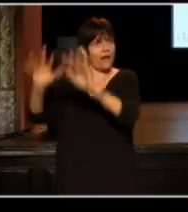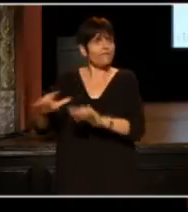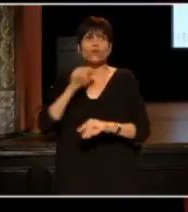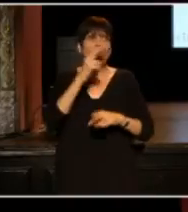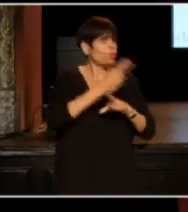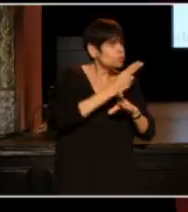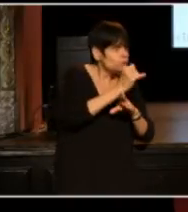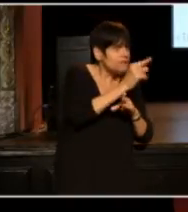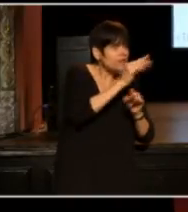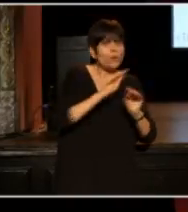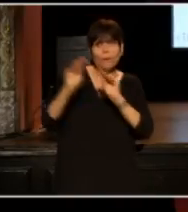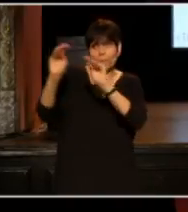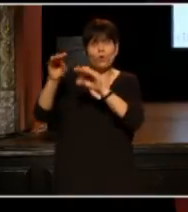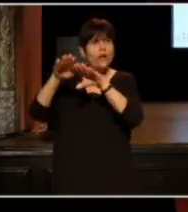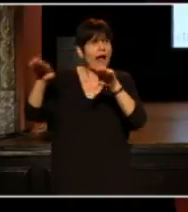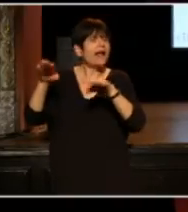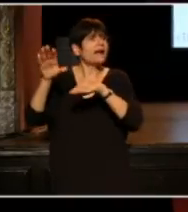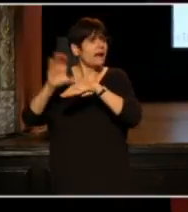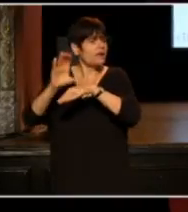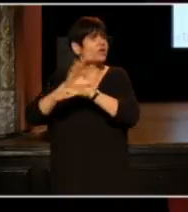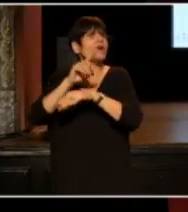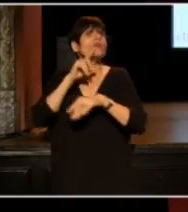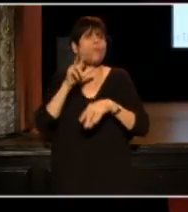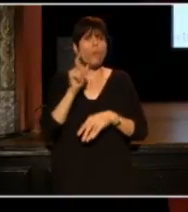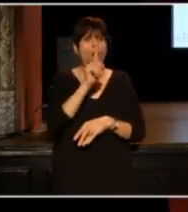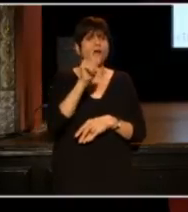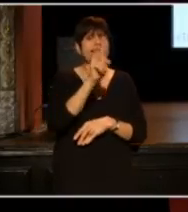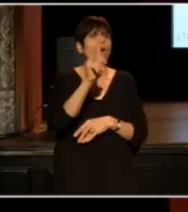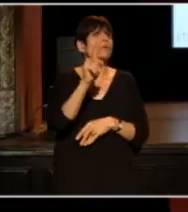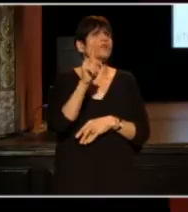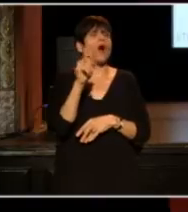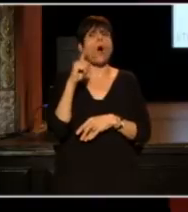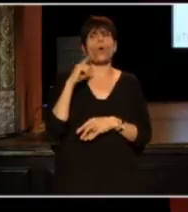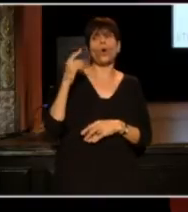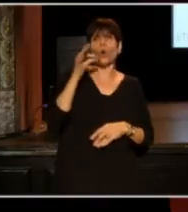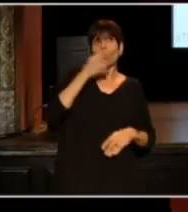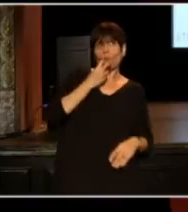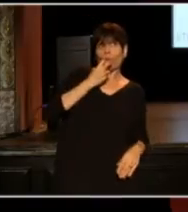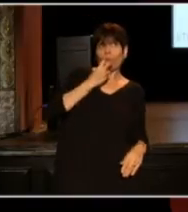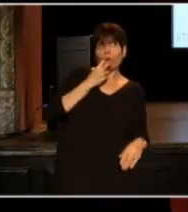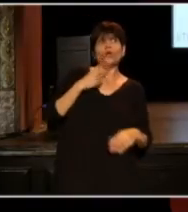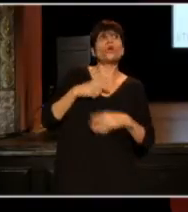If you were a dude who gets to walk down the street without being caught you could like walk with a woman to prevent like, for like, five dollars.